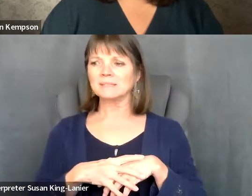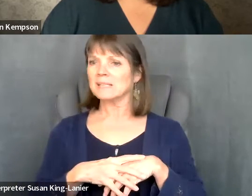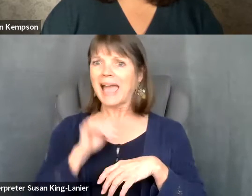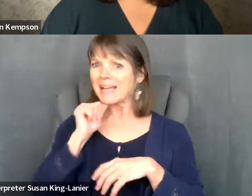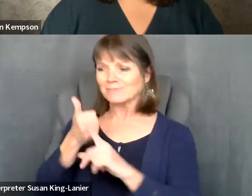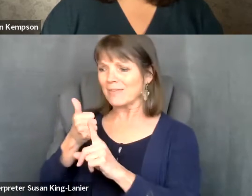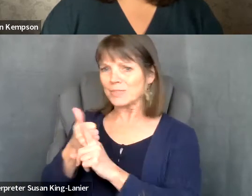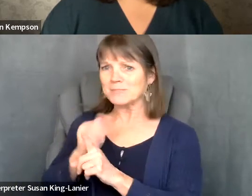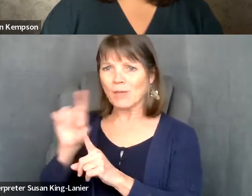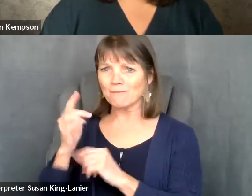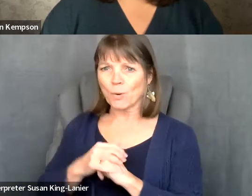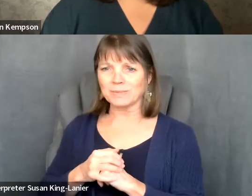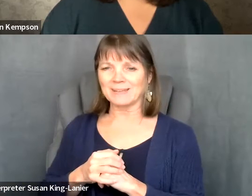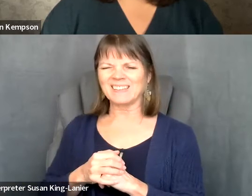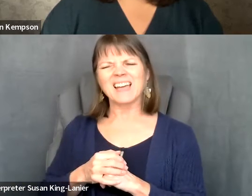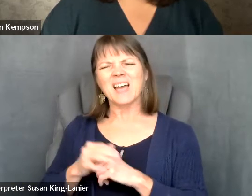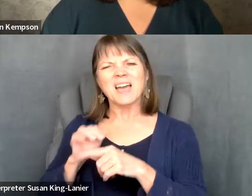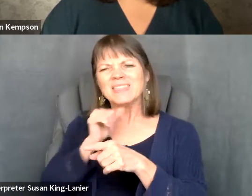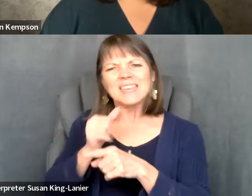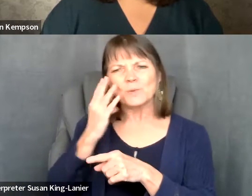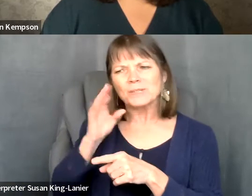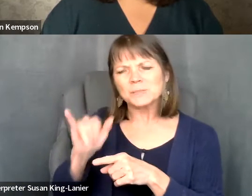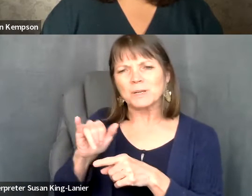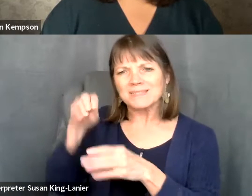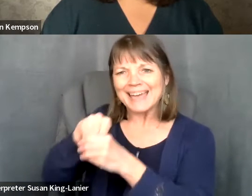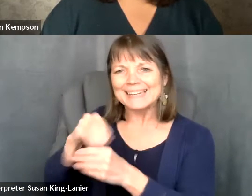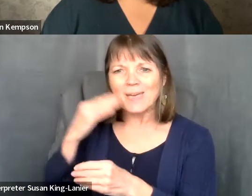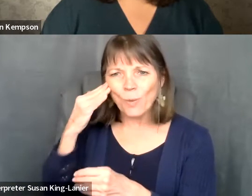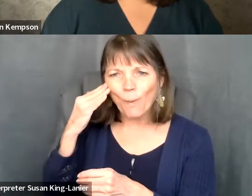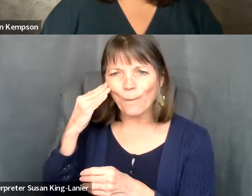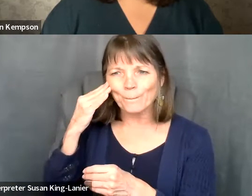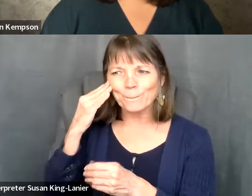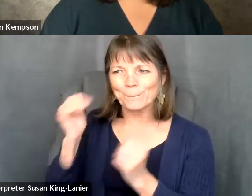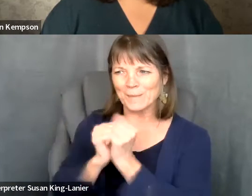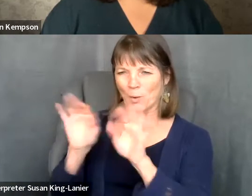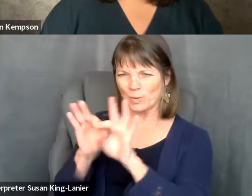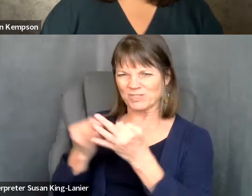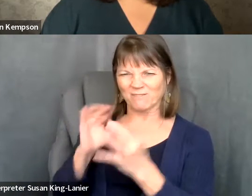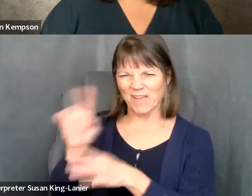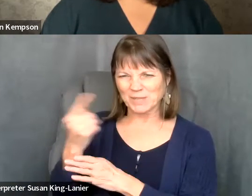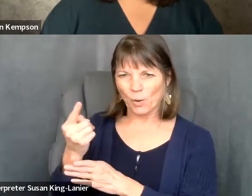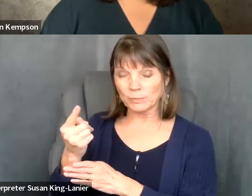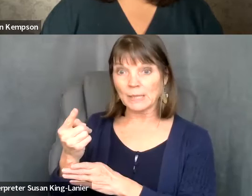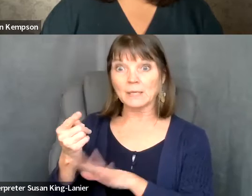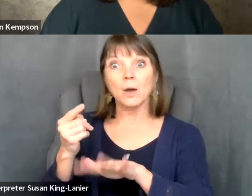Michael Smith: their home, and what they're with their own family, and without having that extension of us